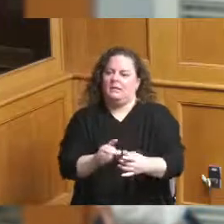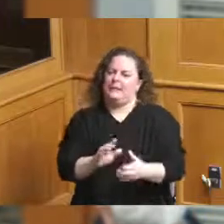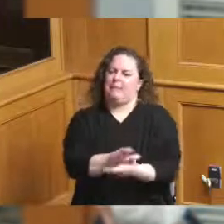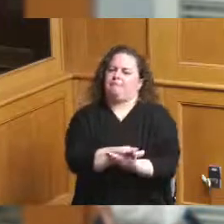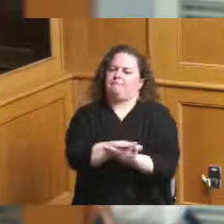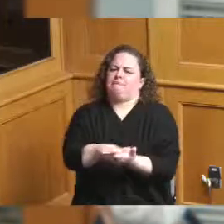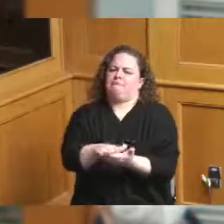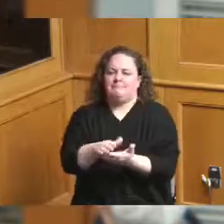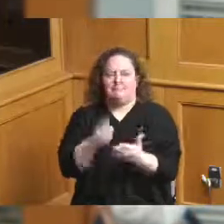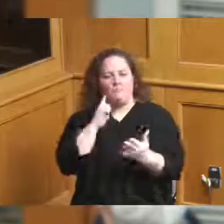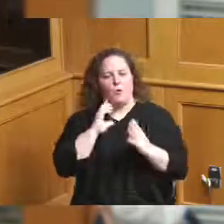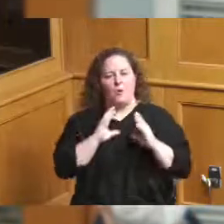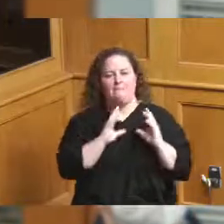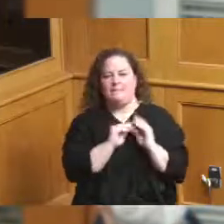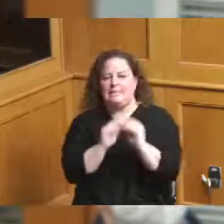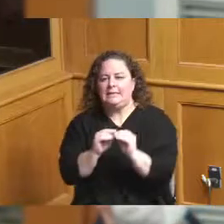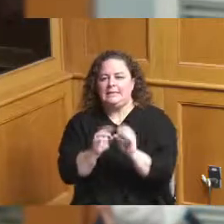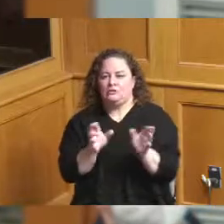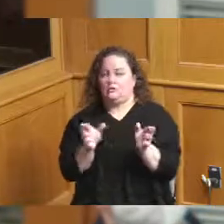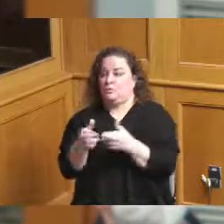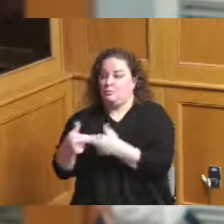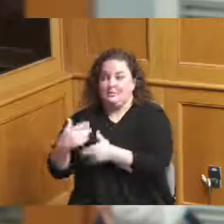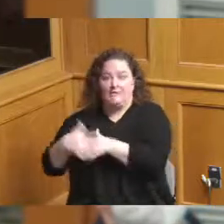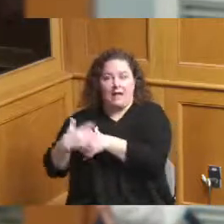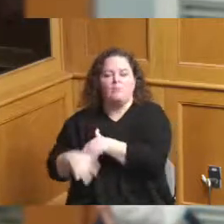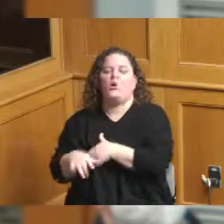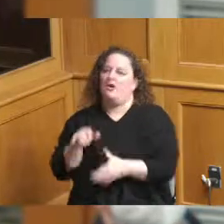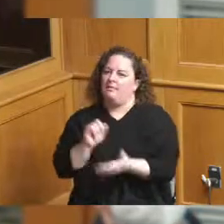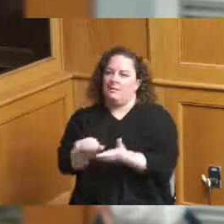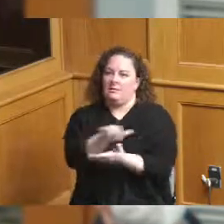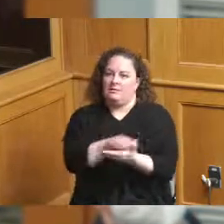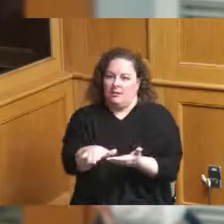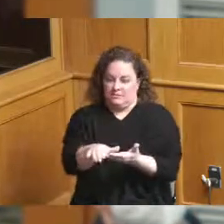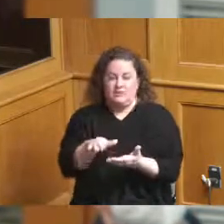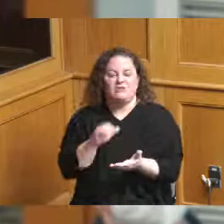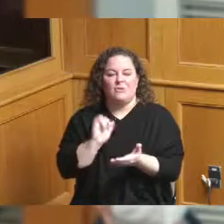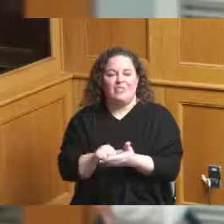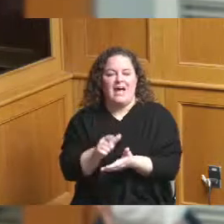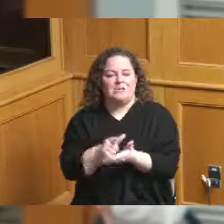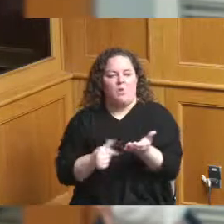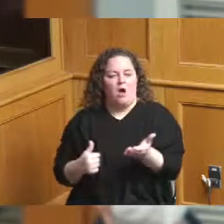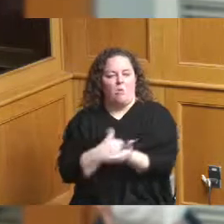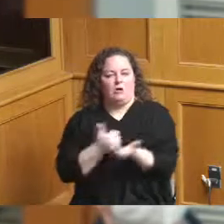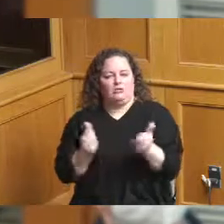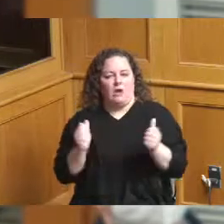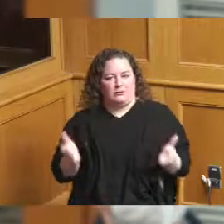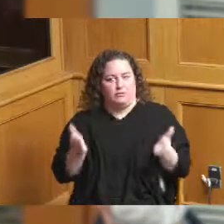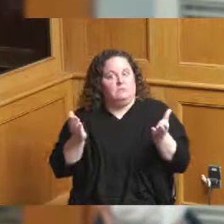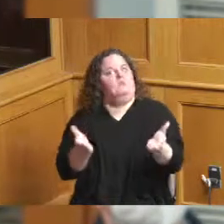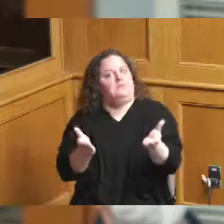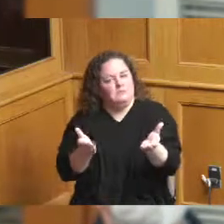and other things and and ultimately that's what we're trying to advance here and it's just again